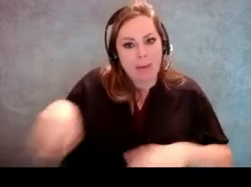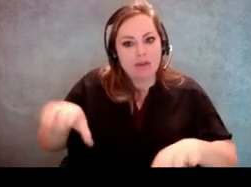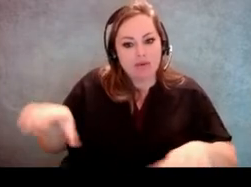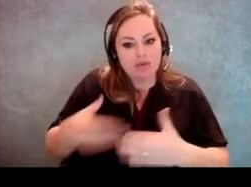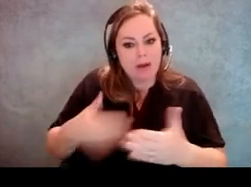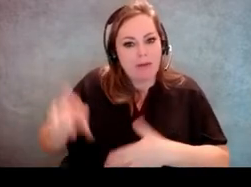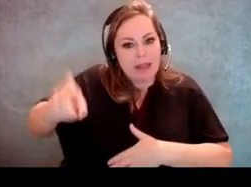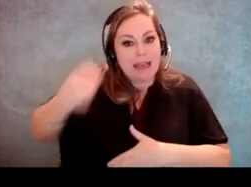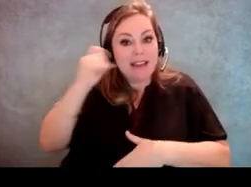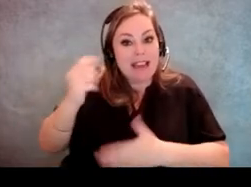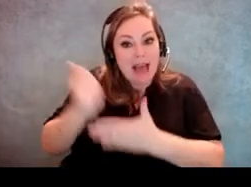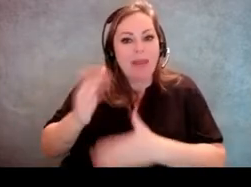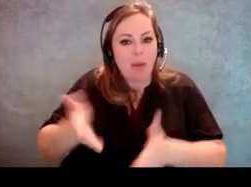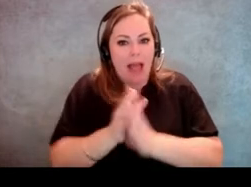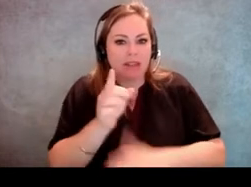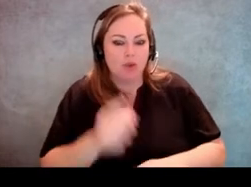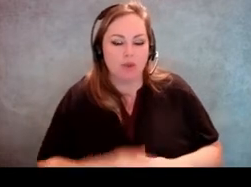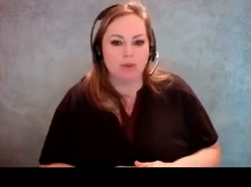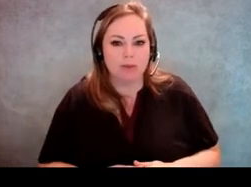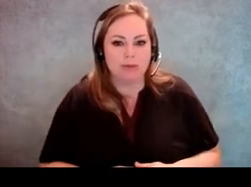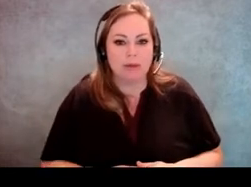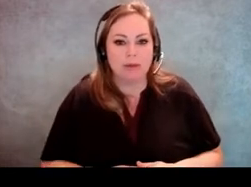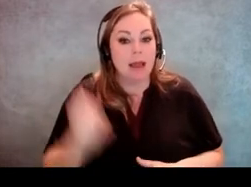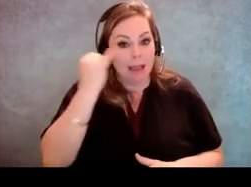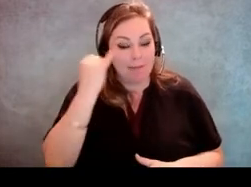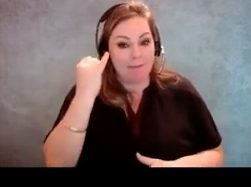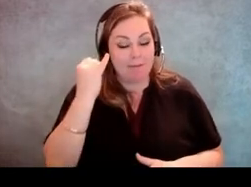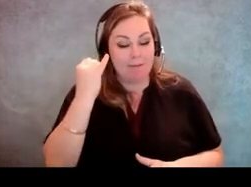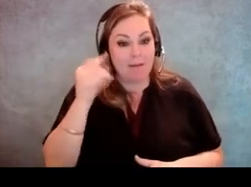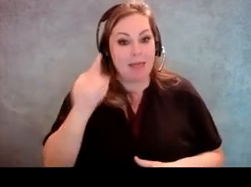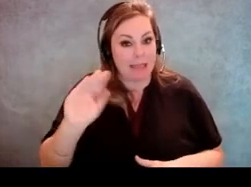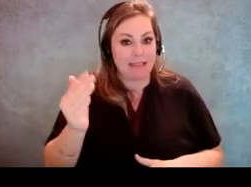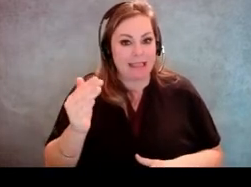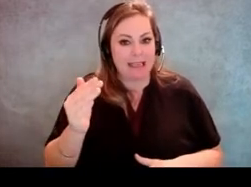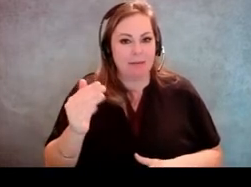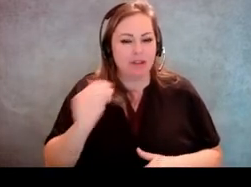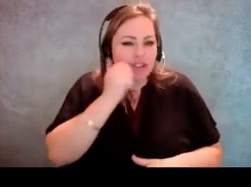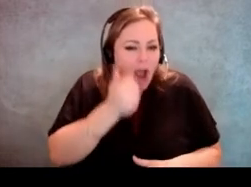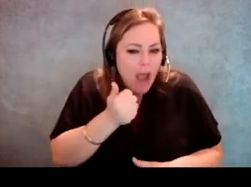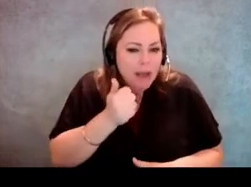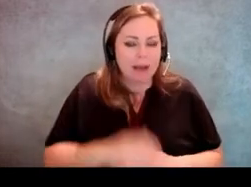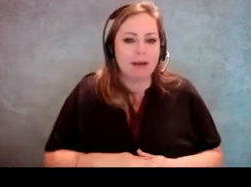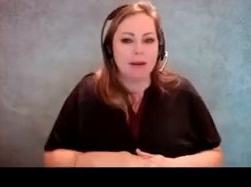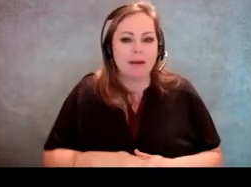If they need help, they will ask. And if they seem a little shy, just as a standard rule,